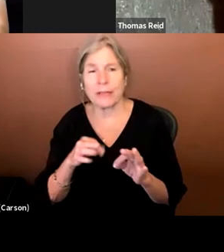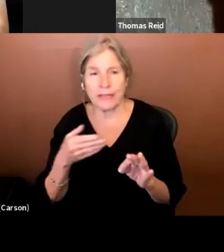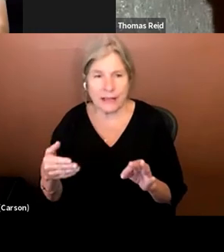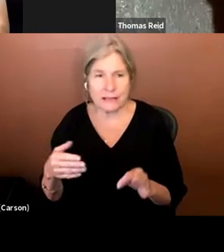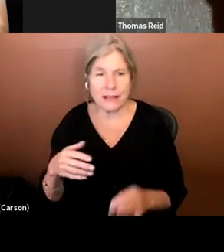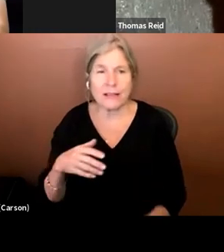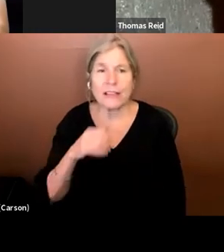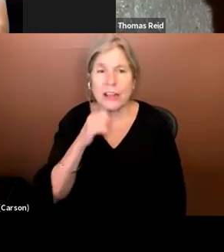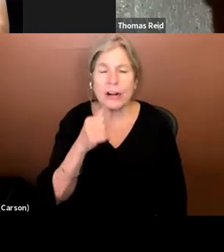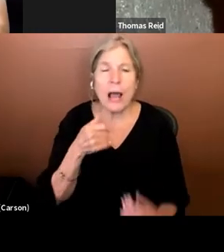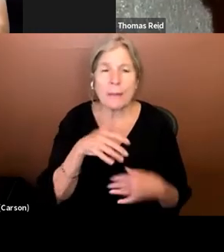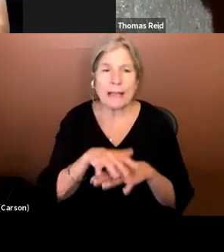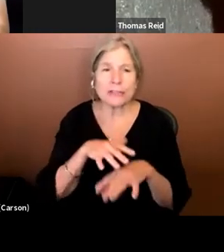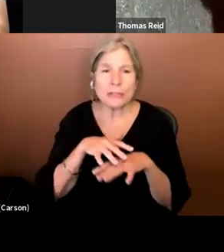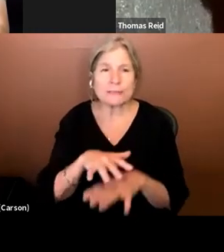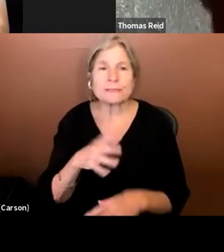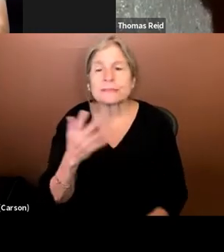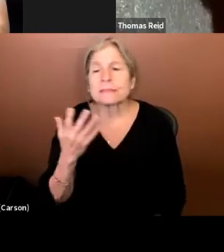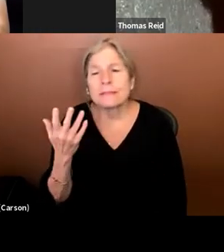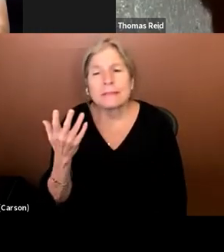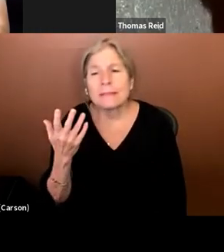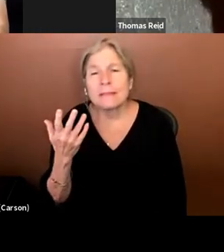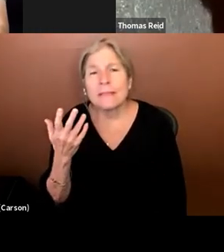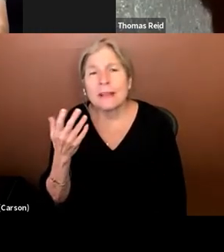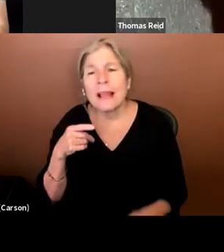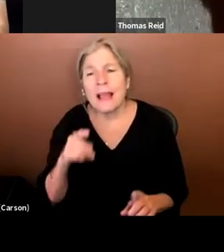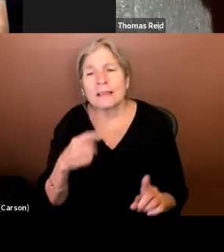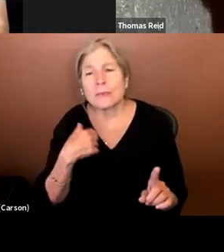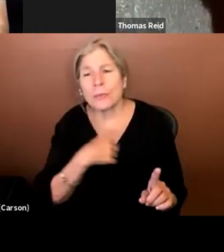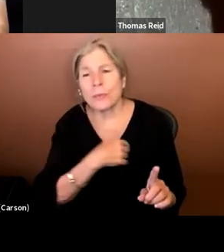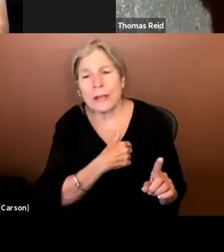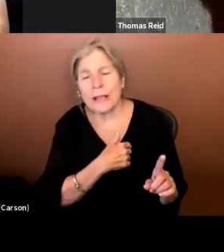mainstream. As we build this